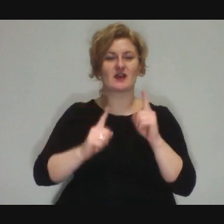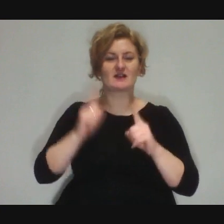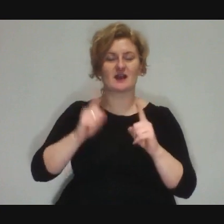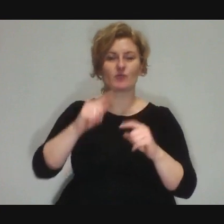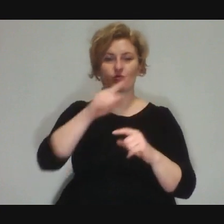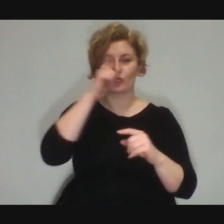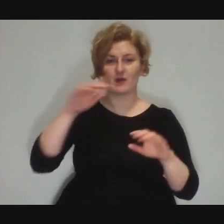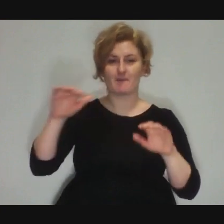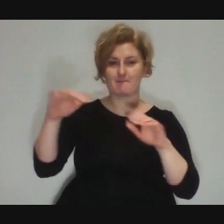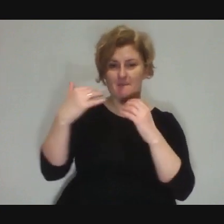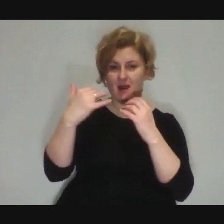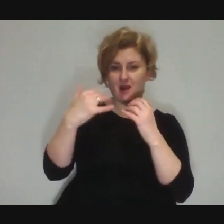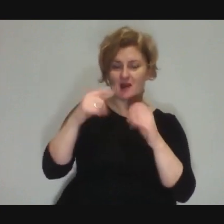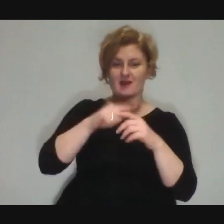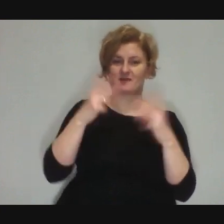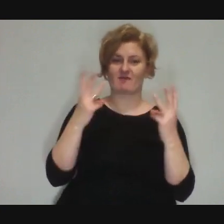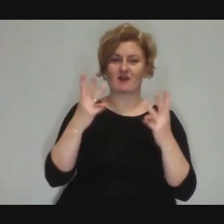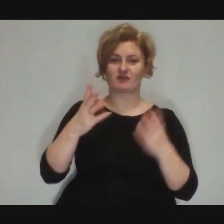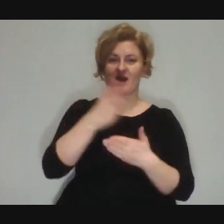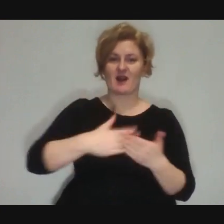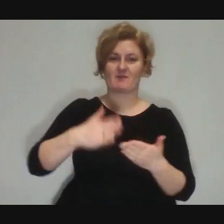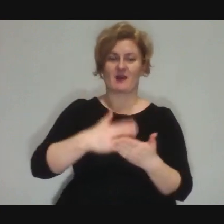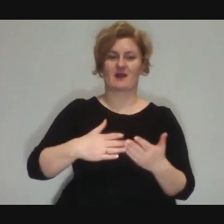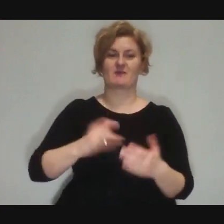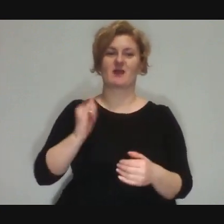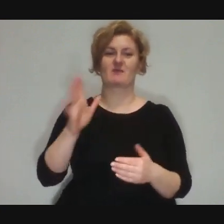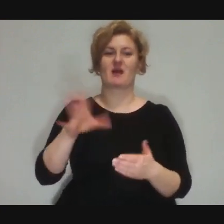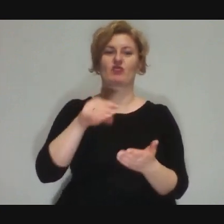What are your experiences here when it comes to performing